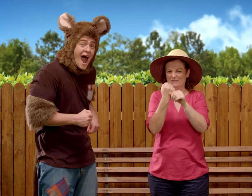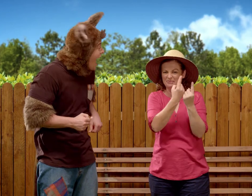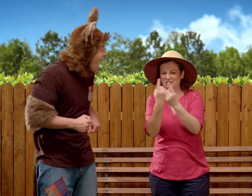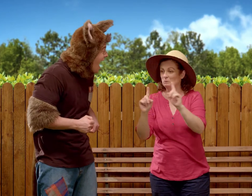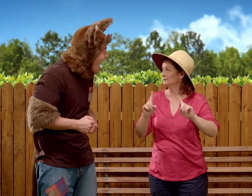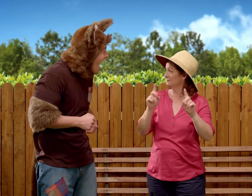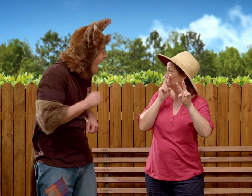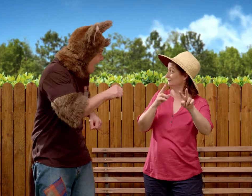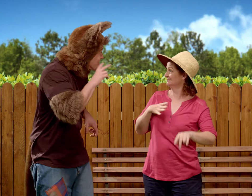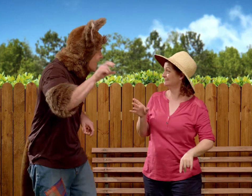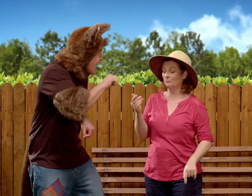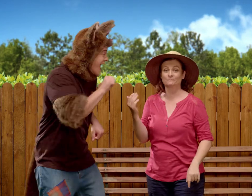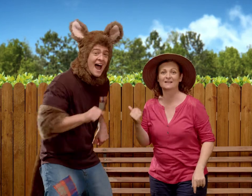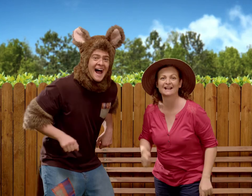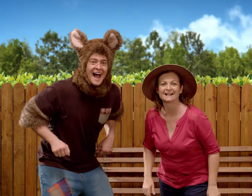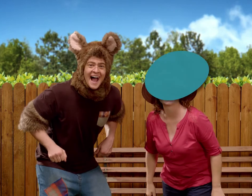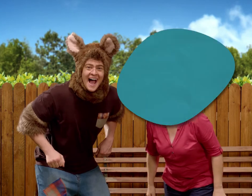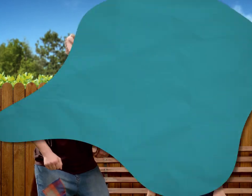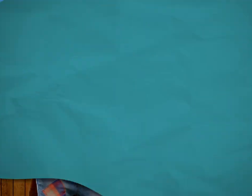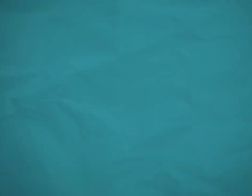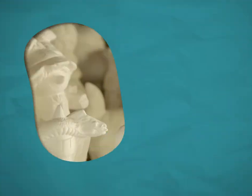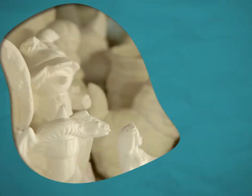Would you like to do that? Yeah let's watch!